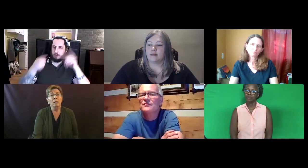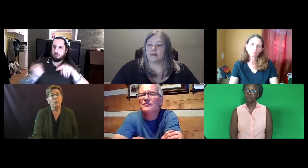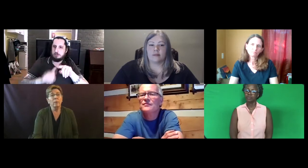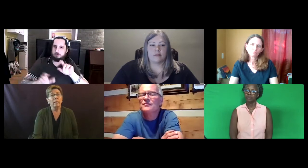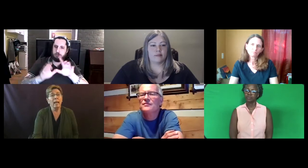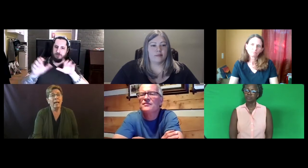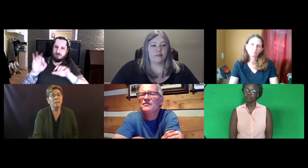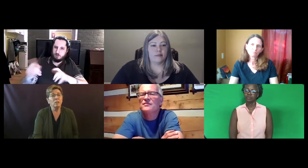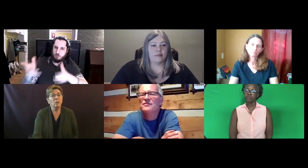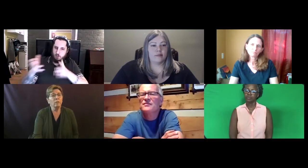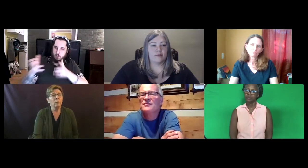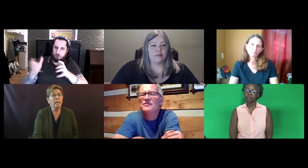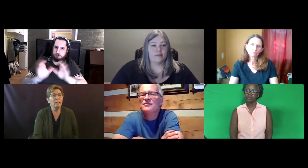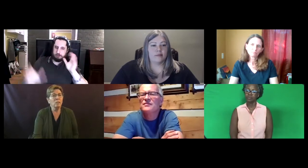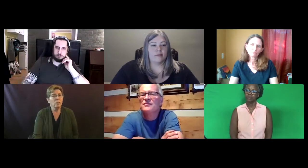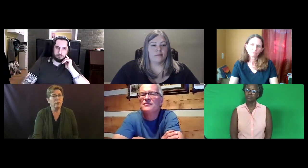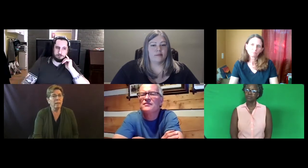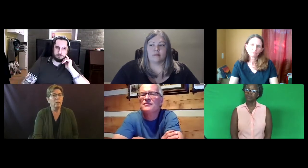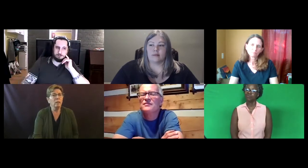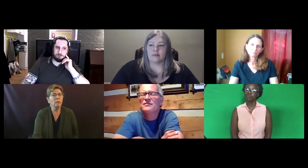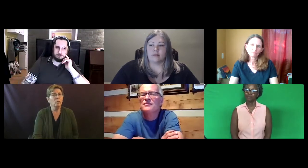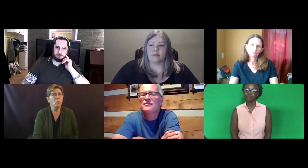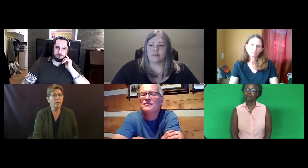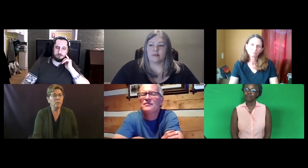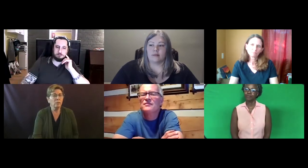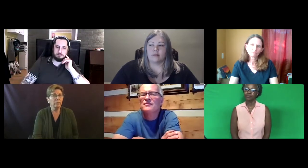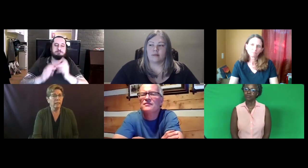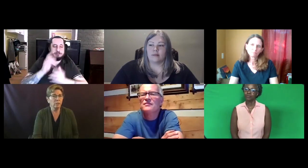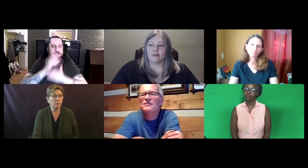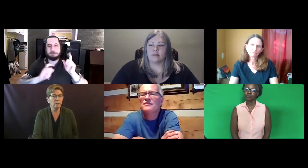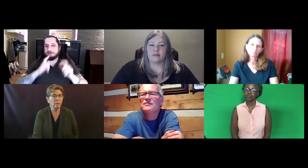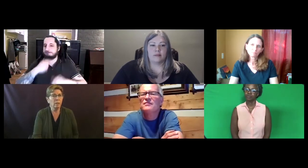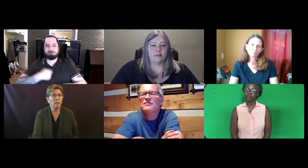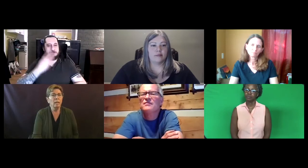So we asked, you know, well, if you can't get certified but you want certification,